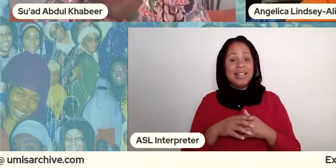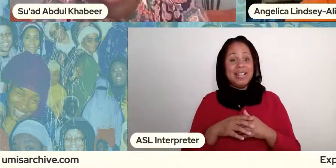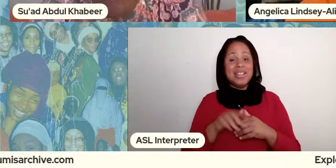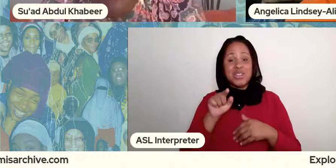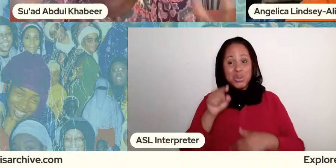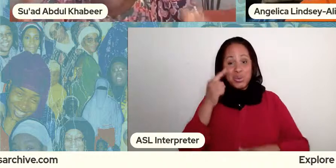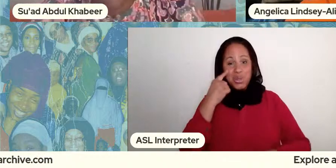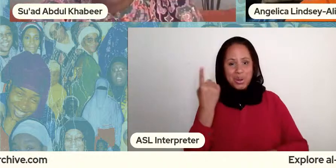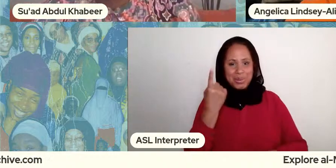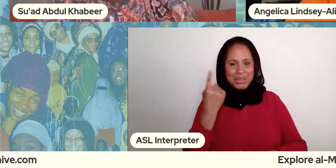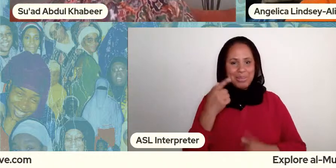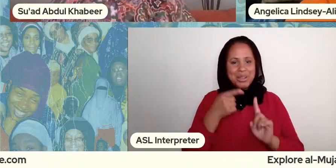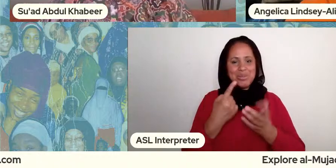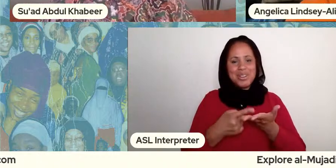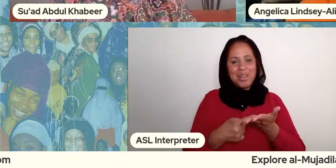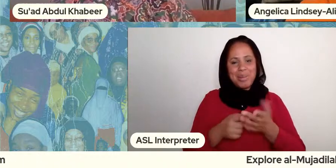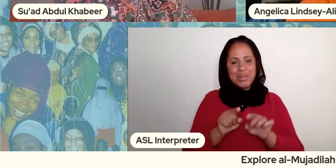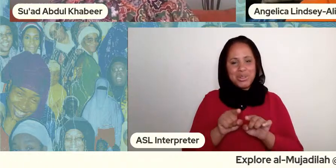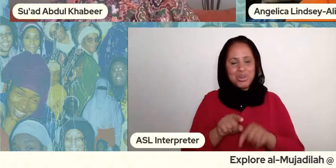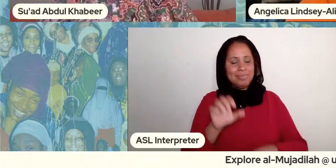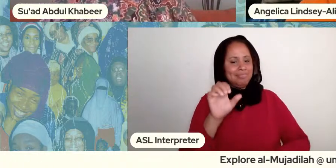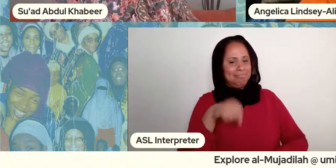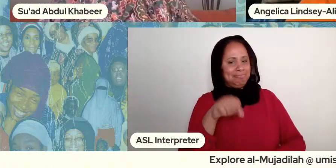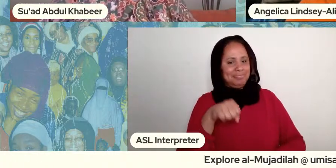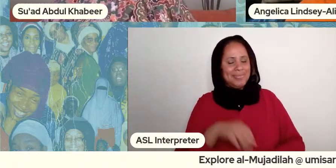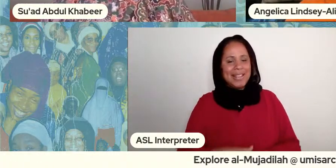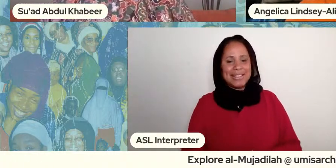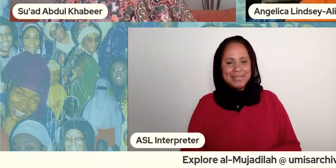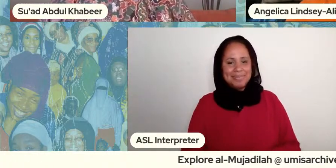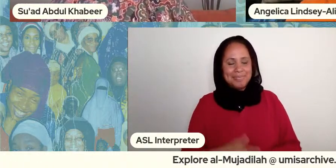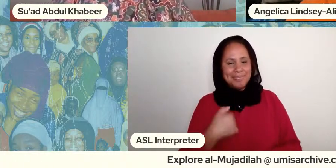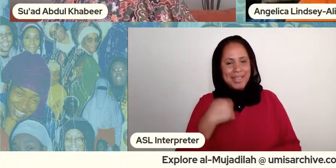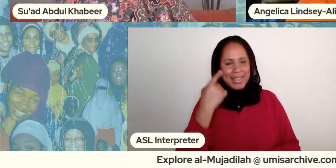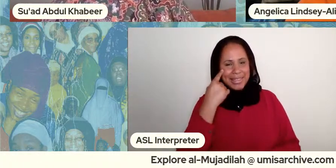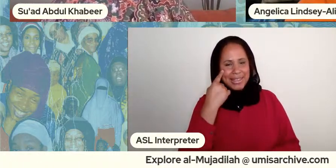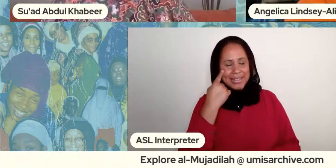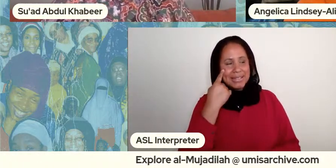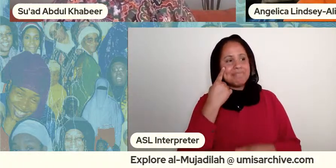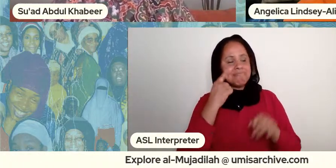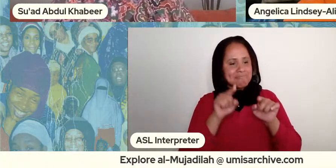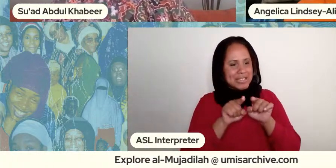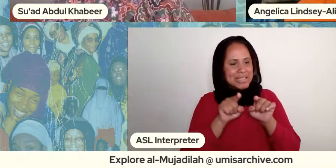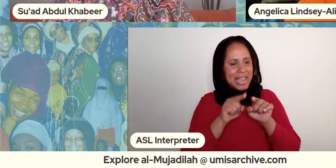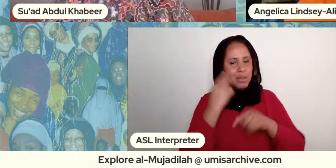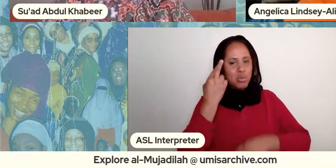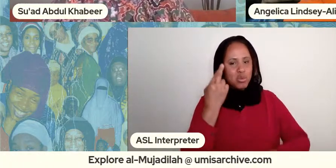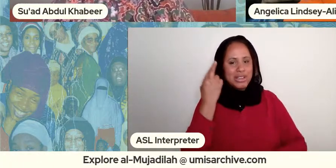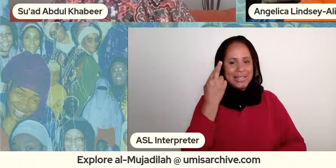we should talk about too soon yes i think it's i think it's for the same reason um the the level of